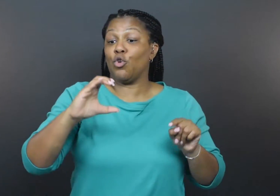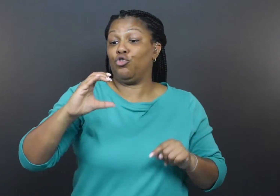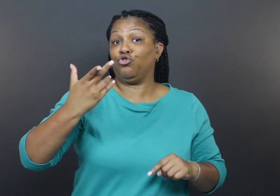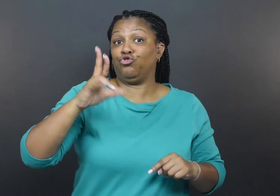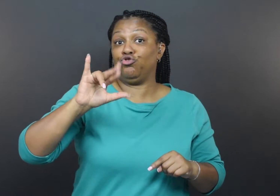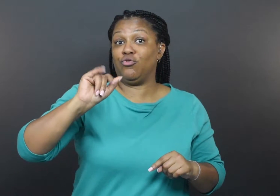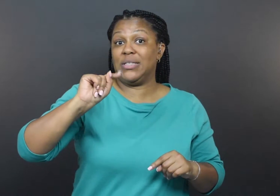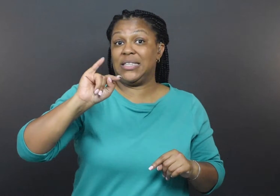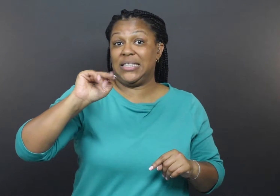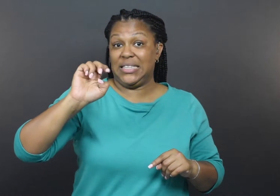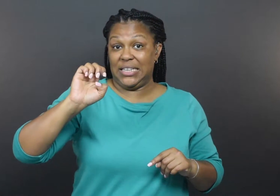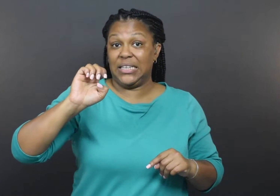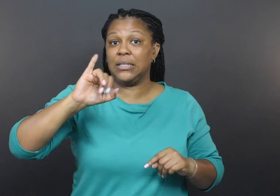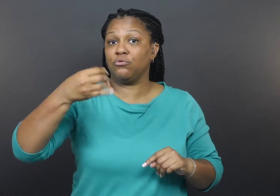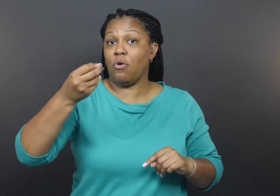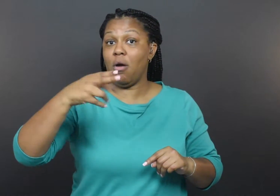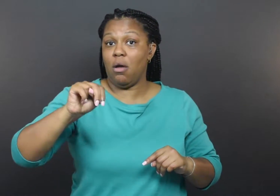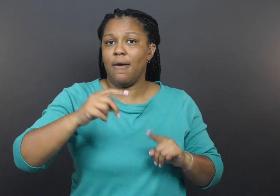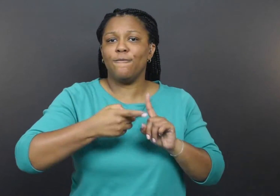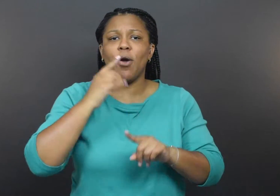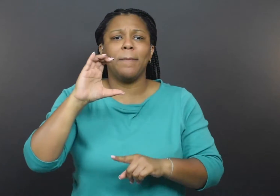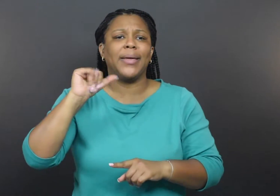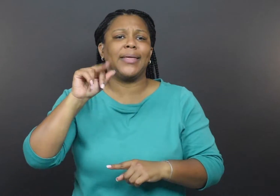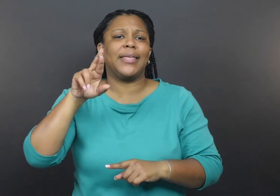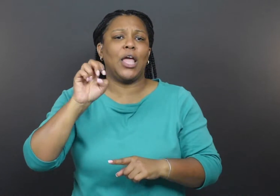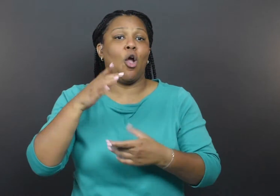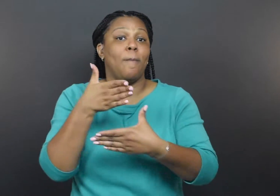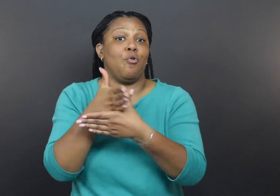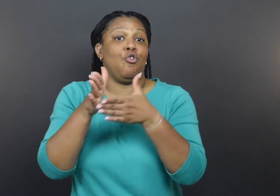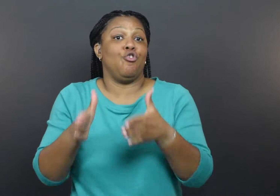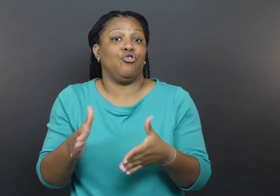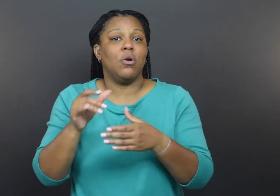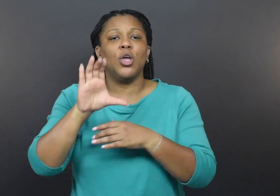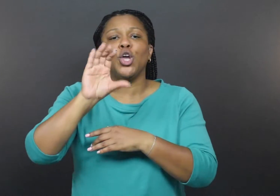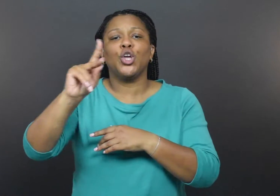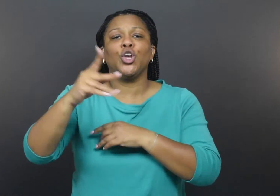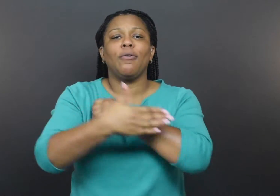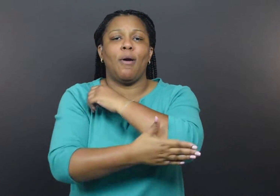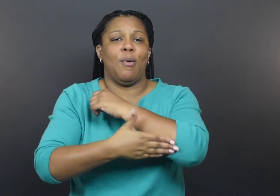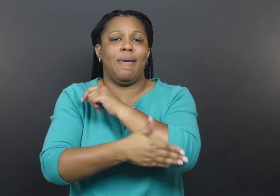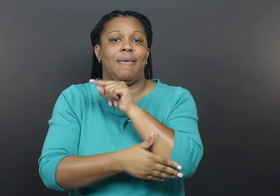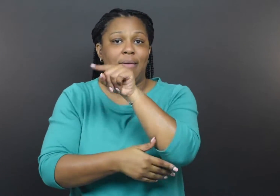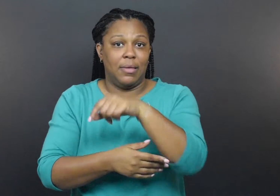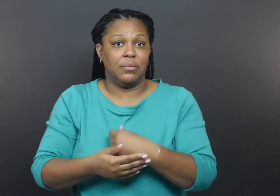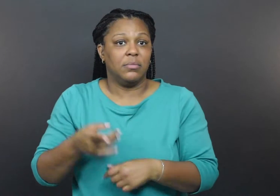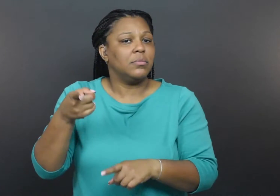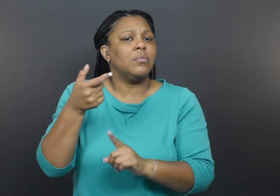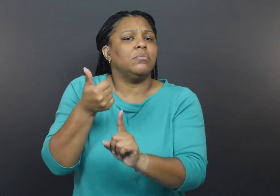Christie John from Care Partners of Cook County, one of the organizations that received masks said,